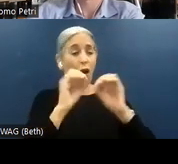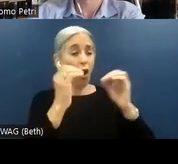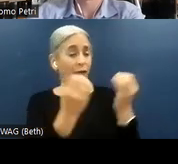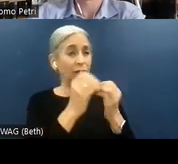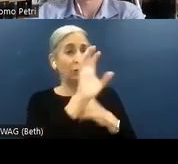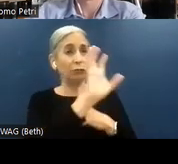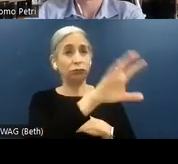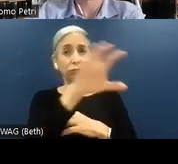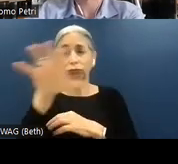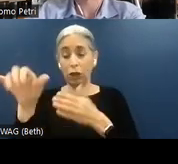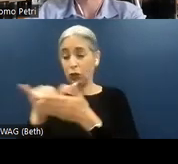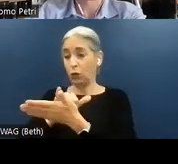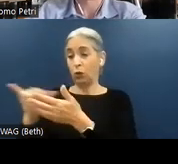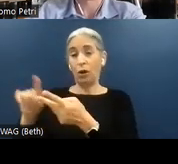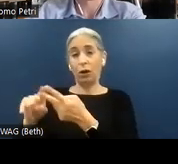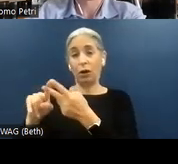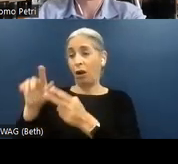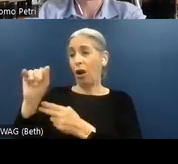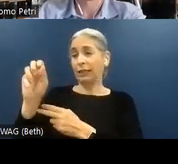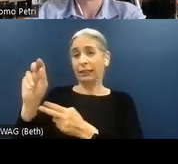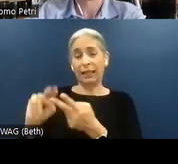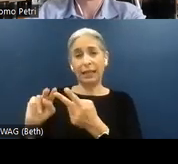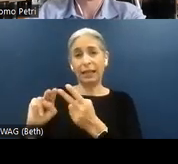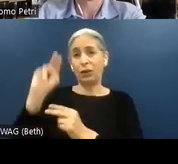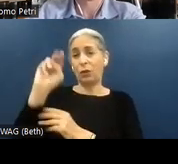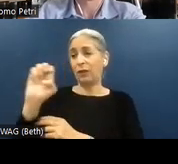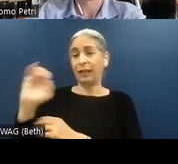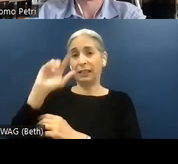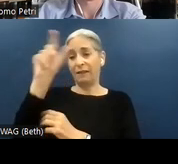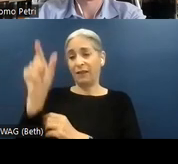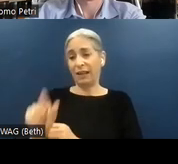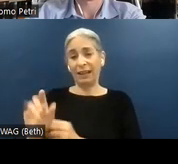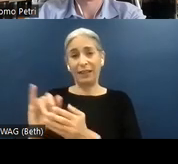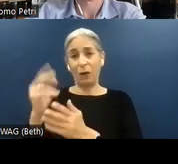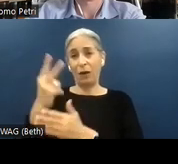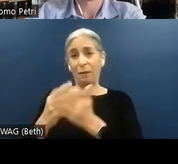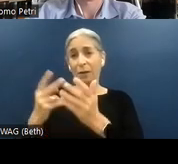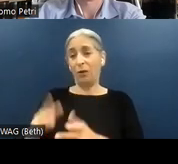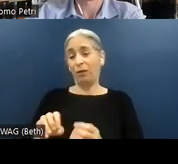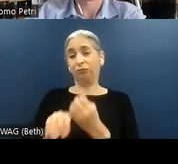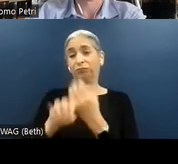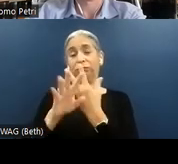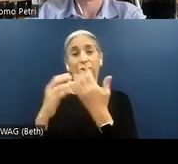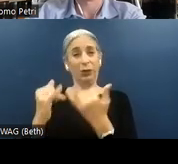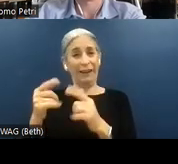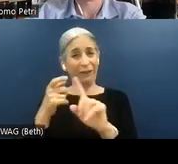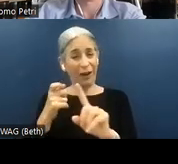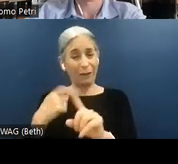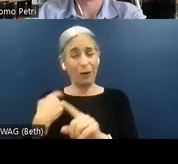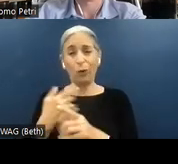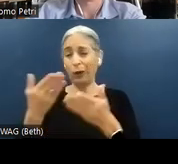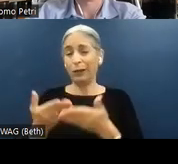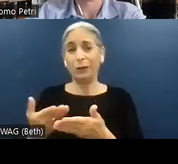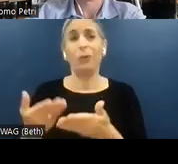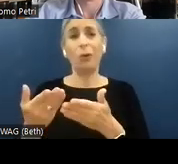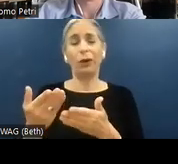New York, Austin, and Italy, where we are broadcasting from. We support a number of